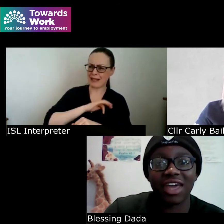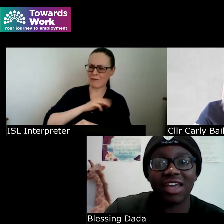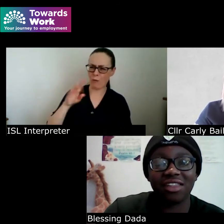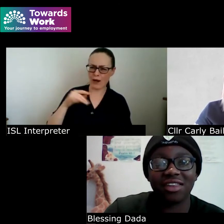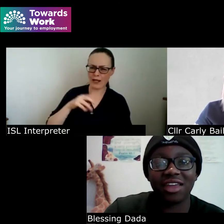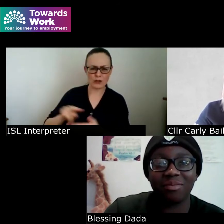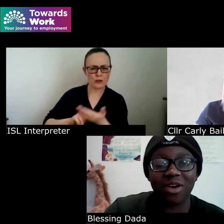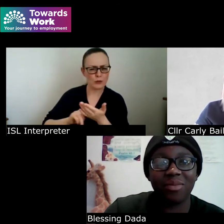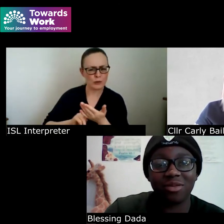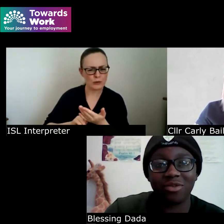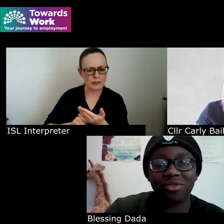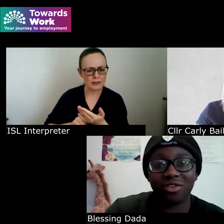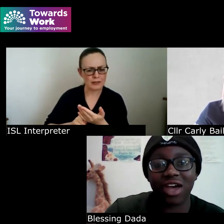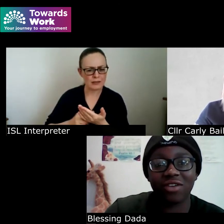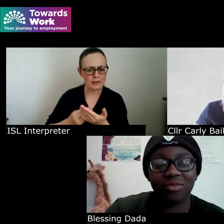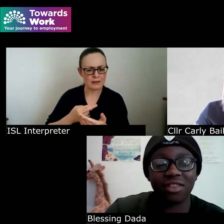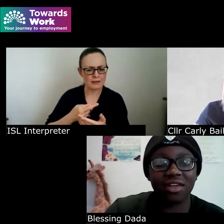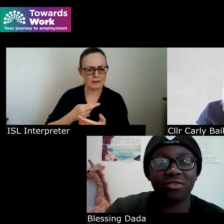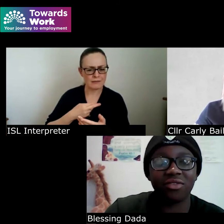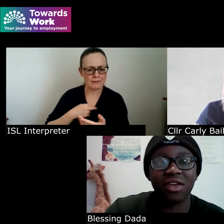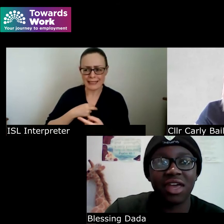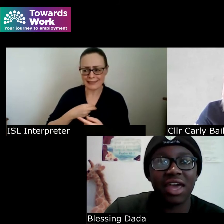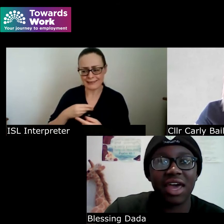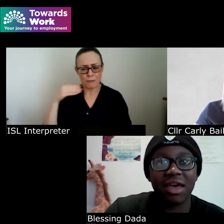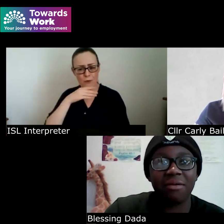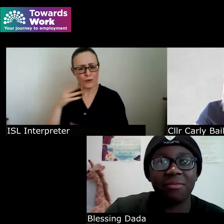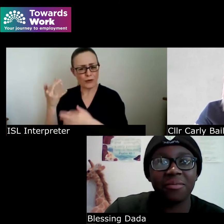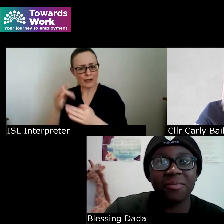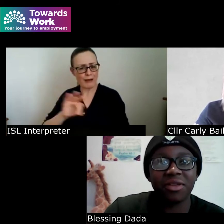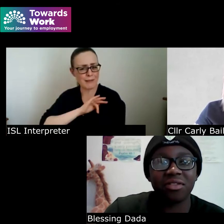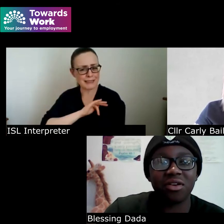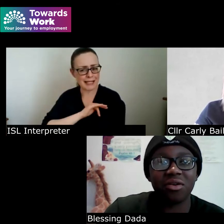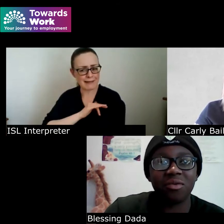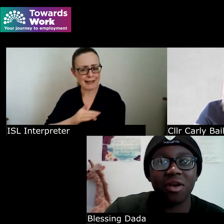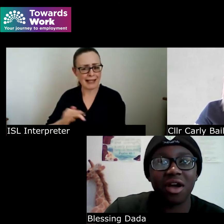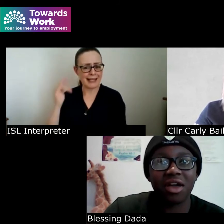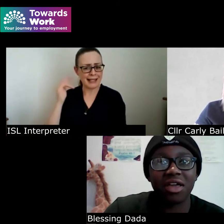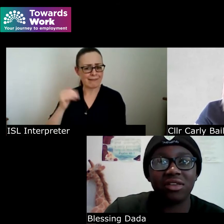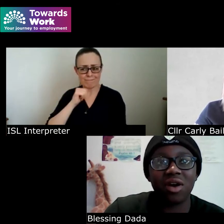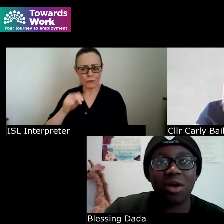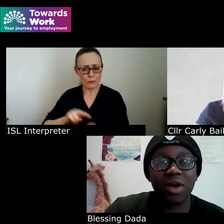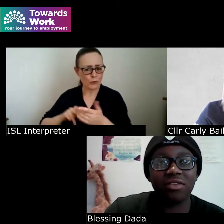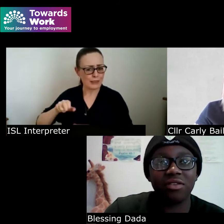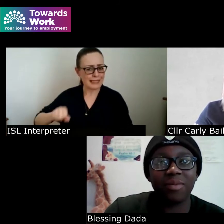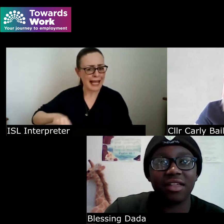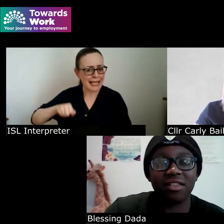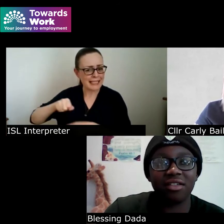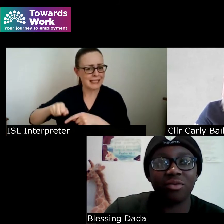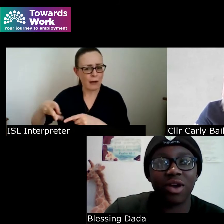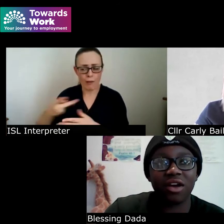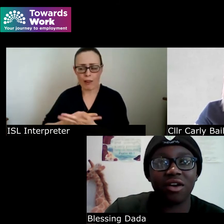cane it's like the bare minimum to look after myself and so you know I went to places where